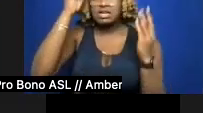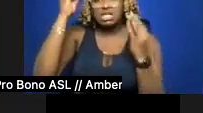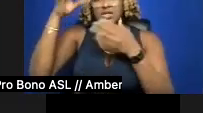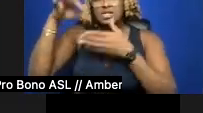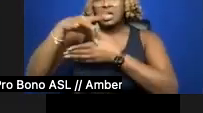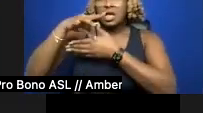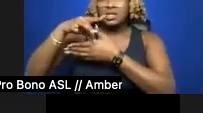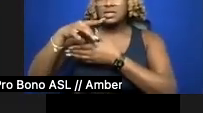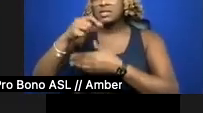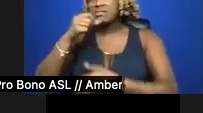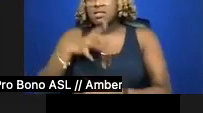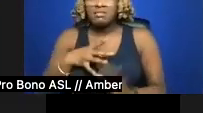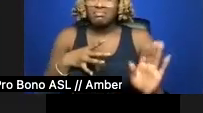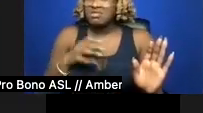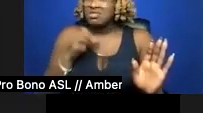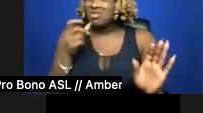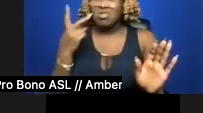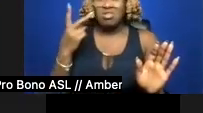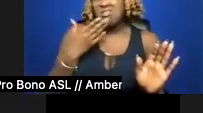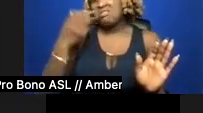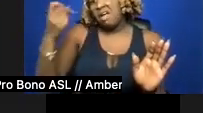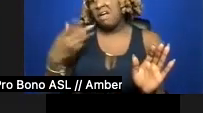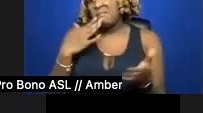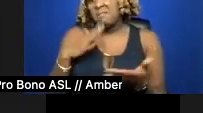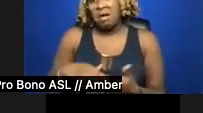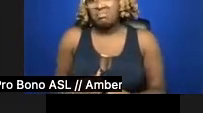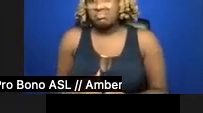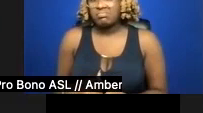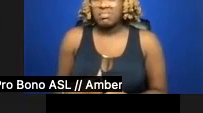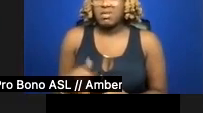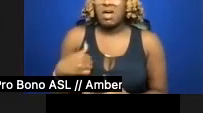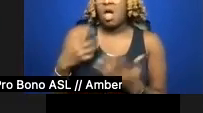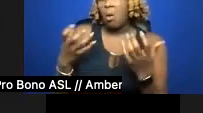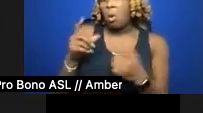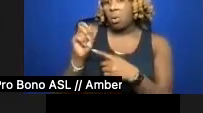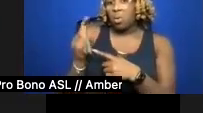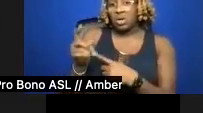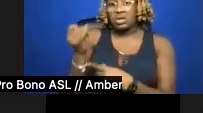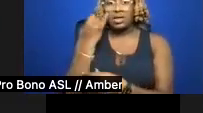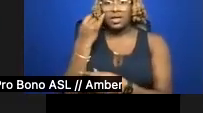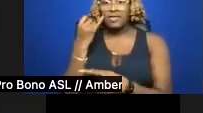don't look half bad. I am wont to question if a captive could savor the cool spectacle